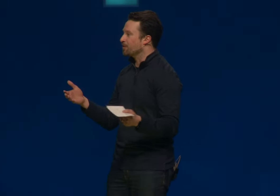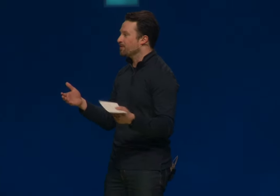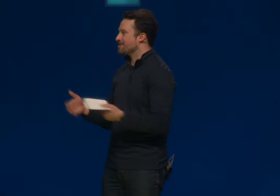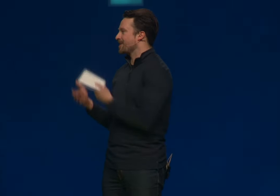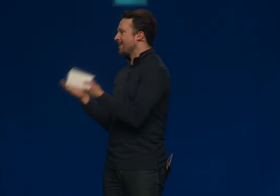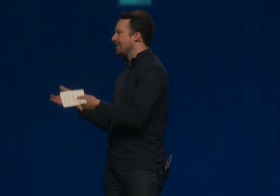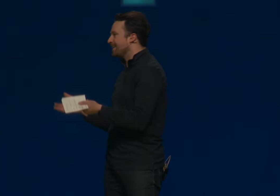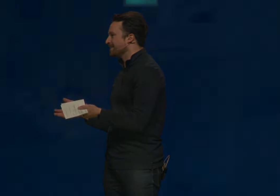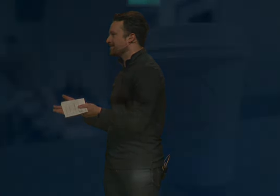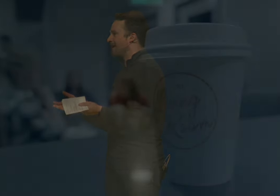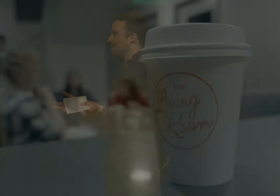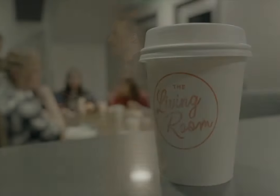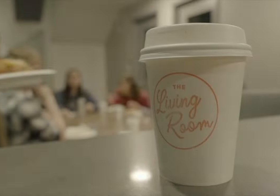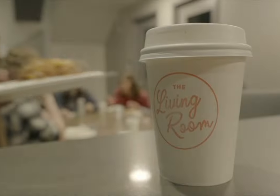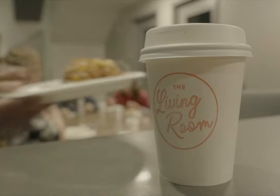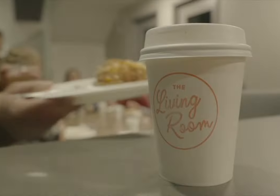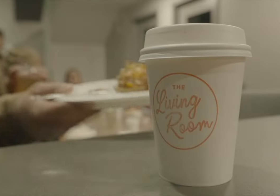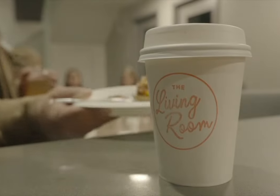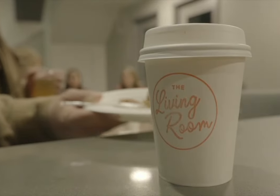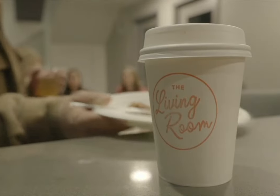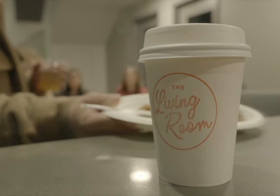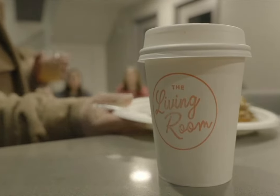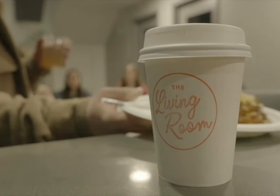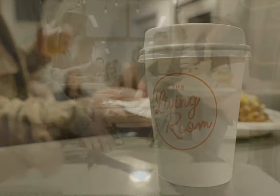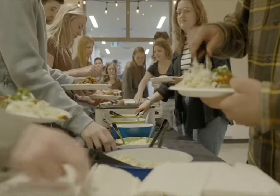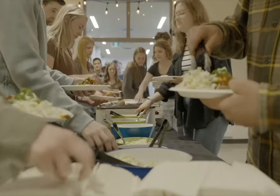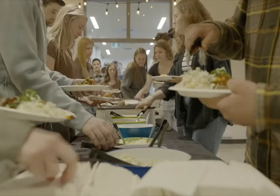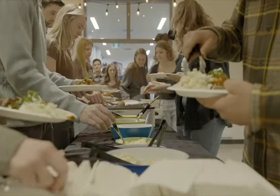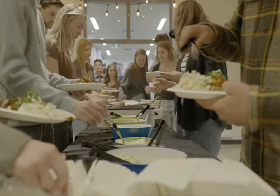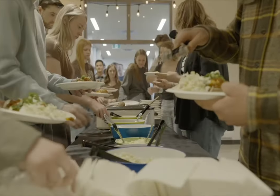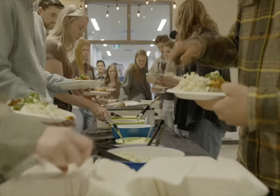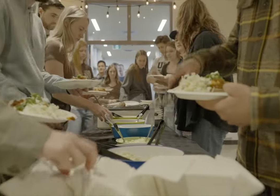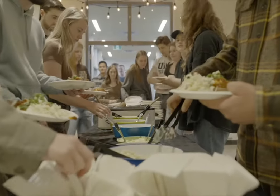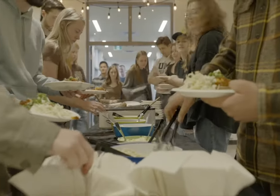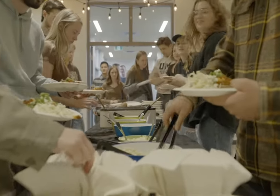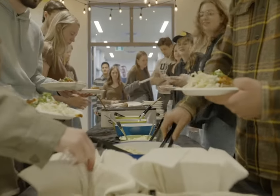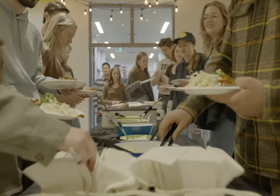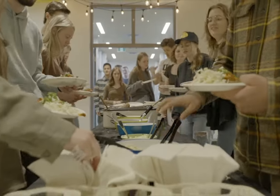room, which is our young adult environment for people age 18 to 25ish.